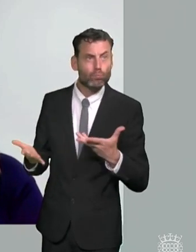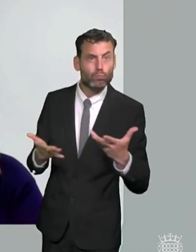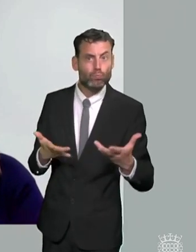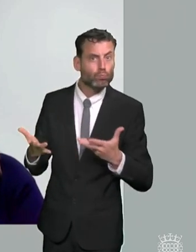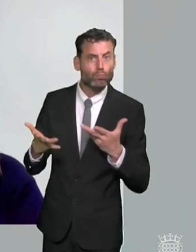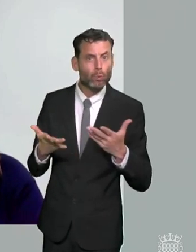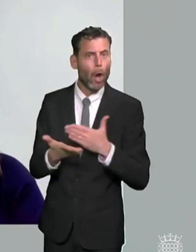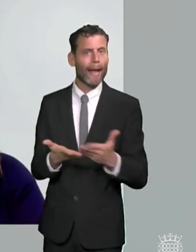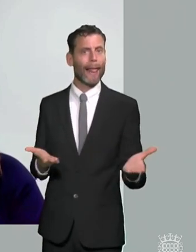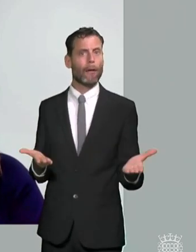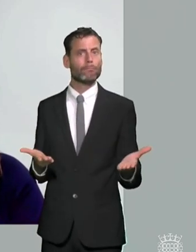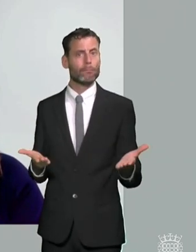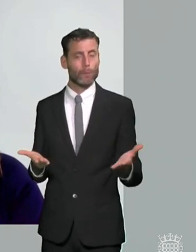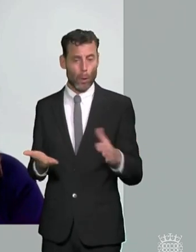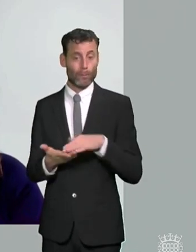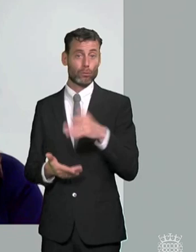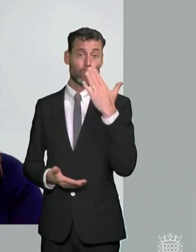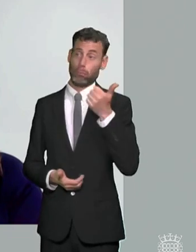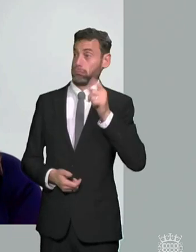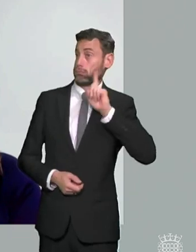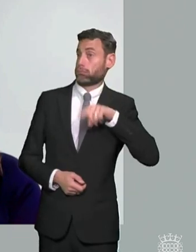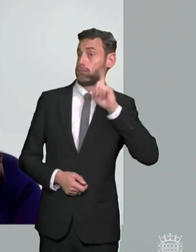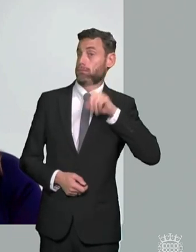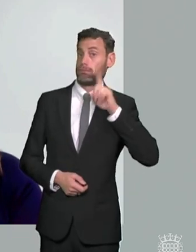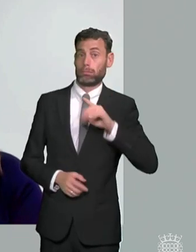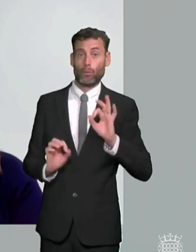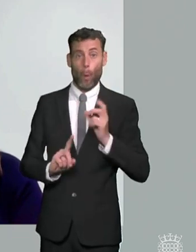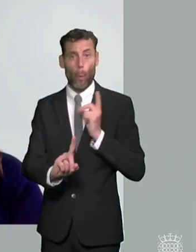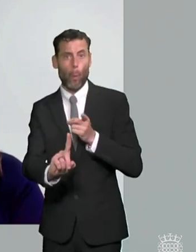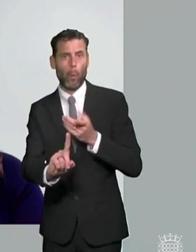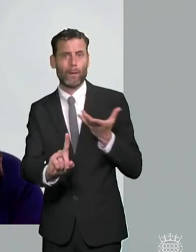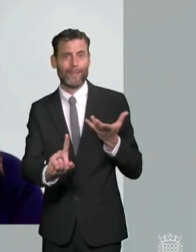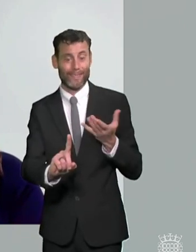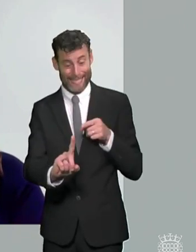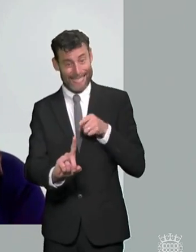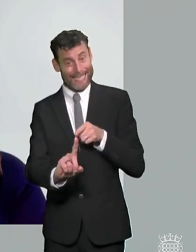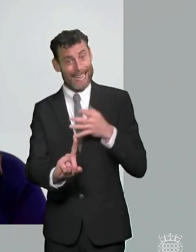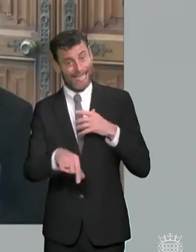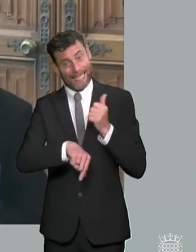mean i think the the chapter in the green paper on on accountability is shameful thanks bruno please